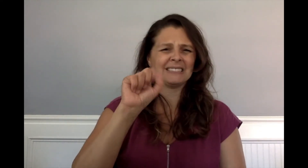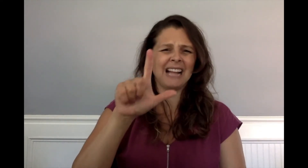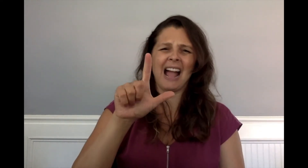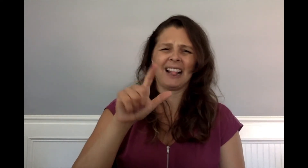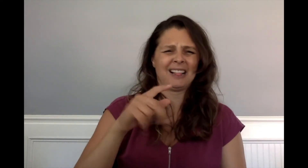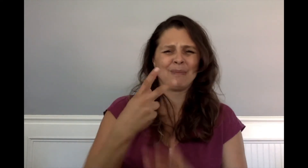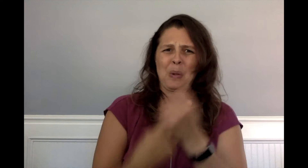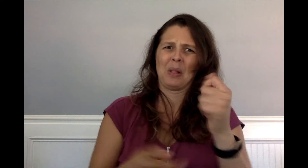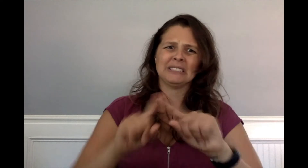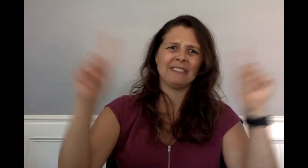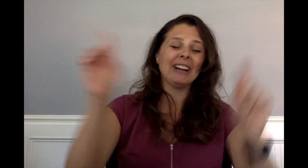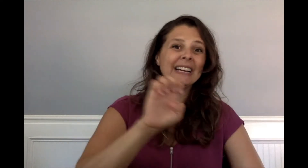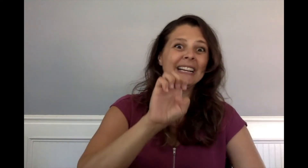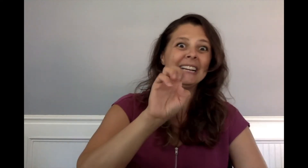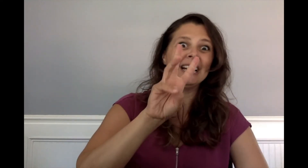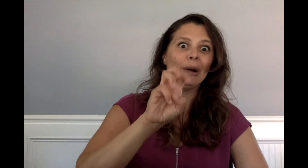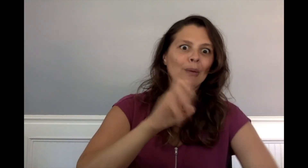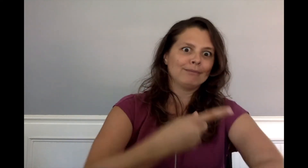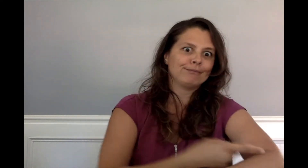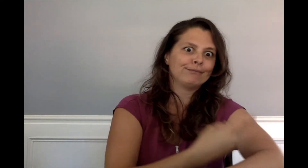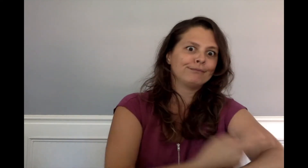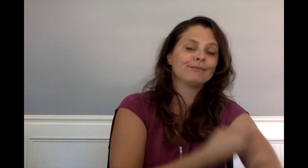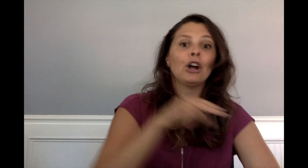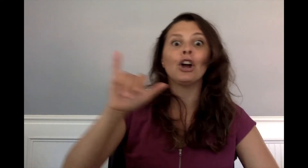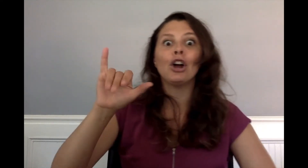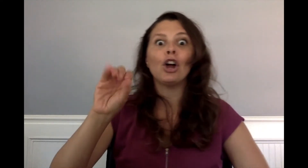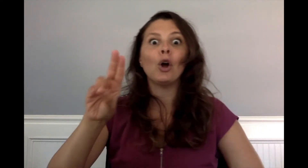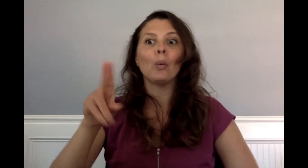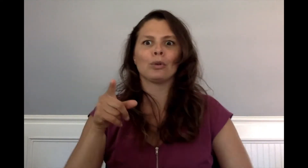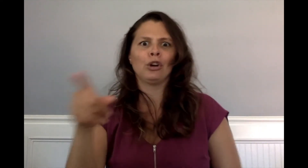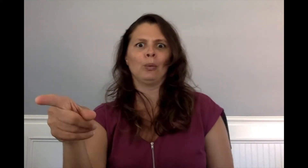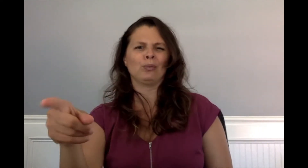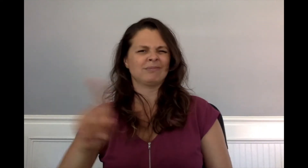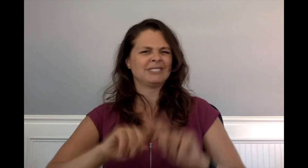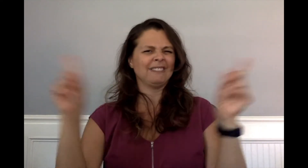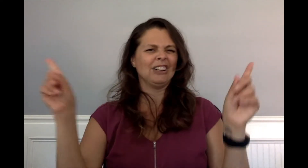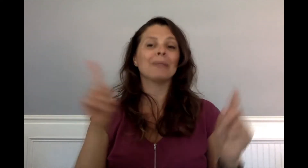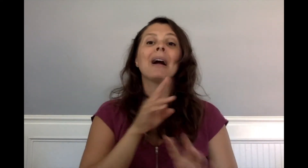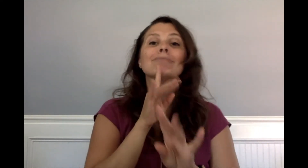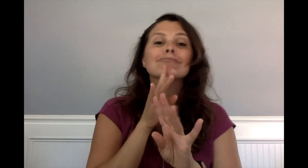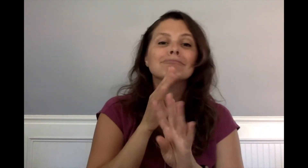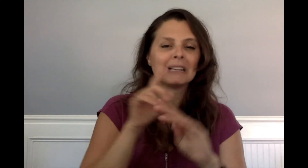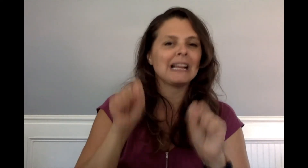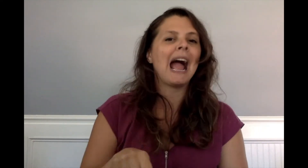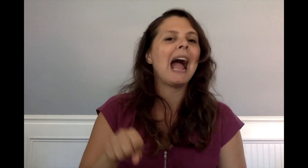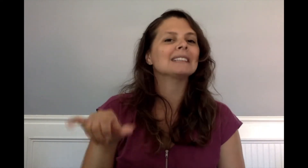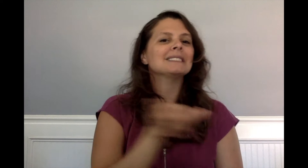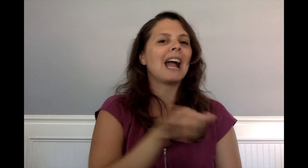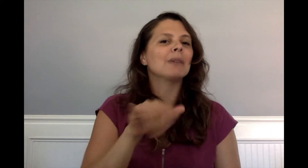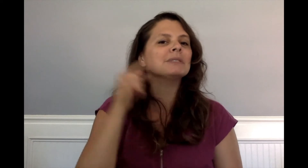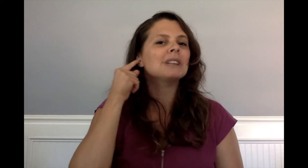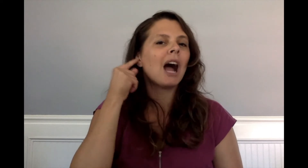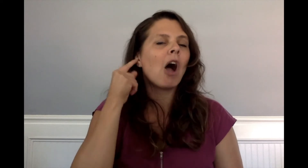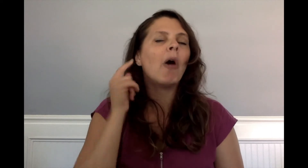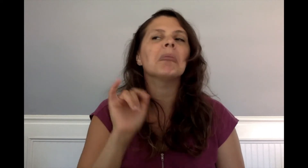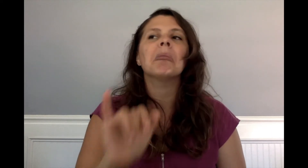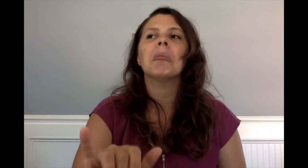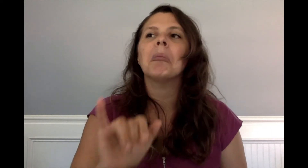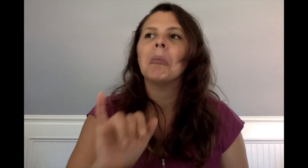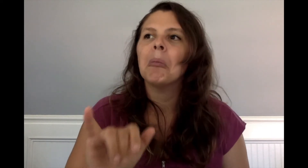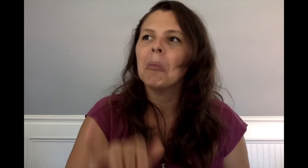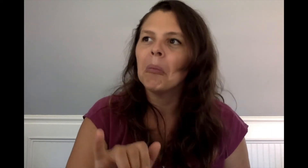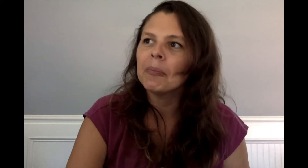but they looked nothing alike in ASL.